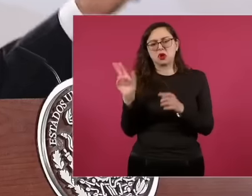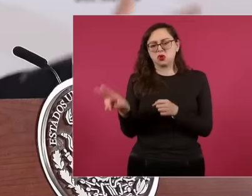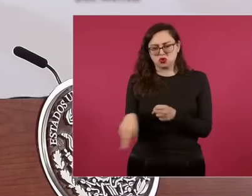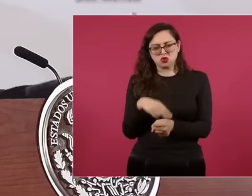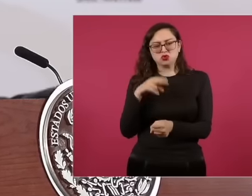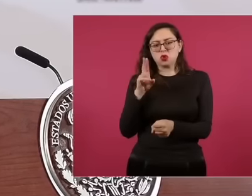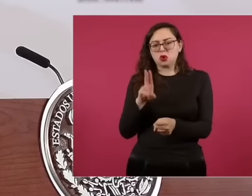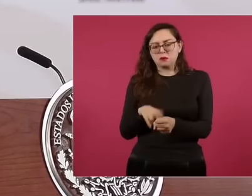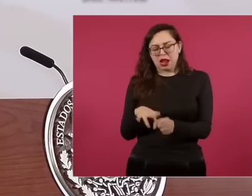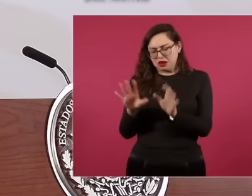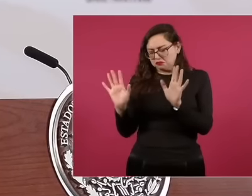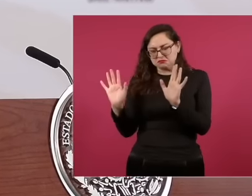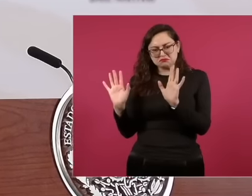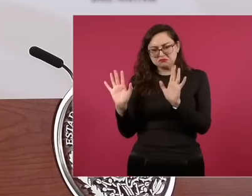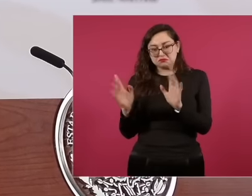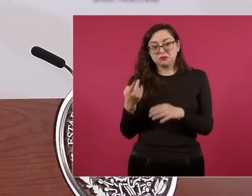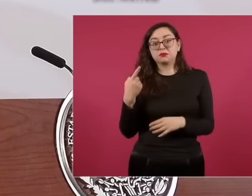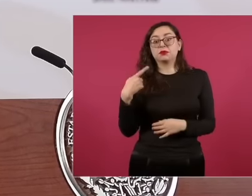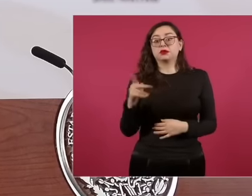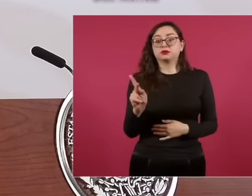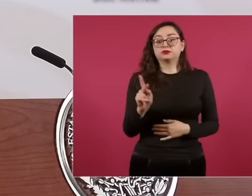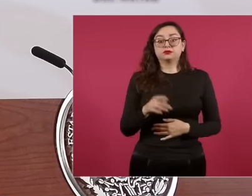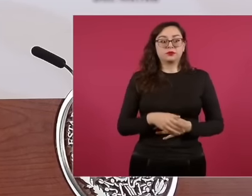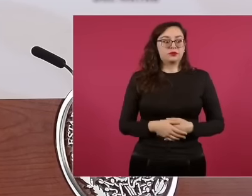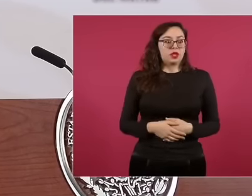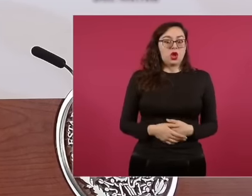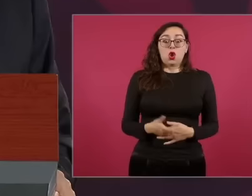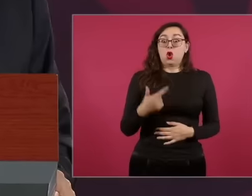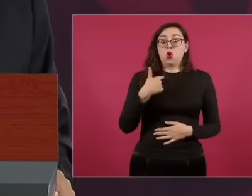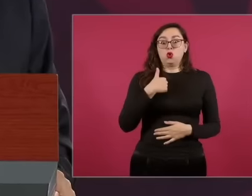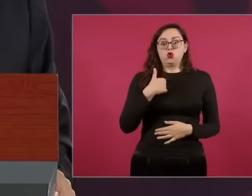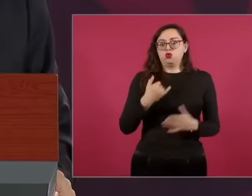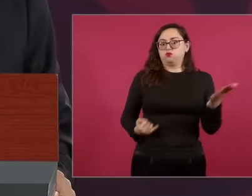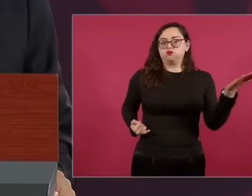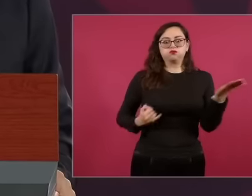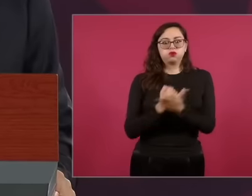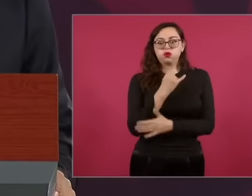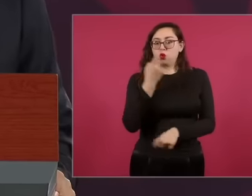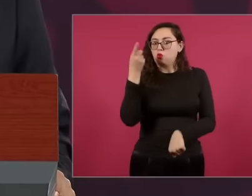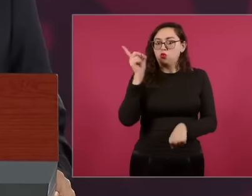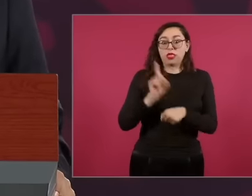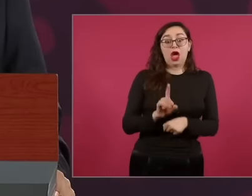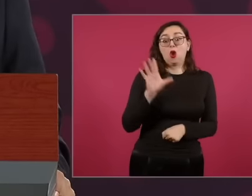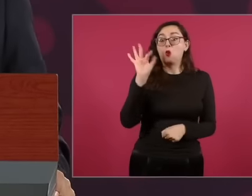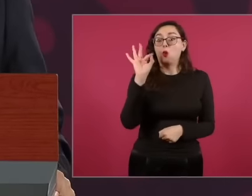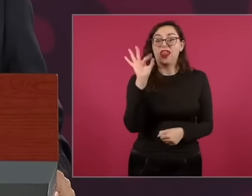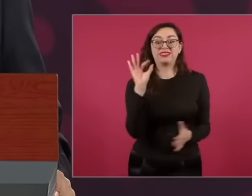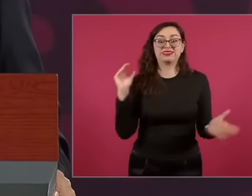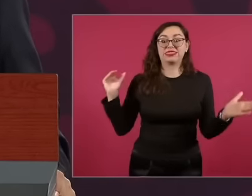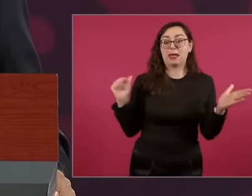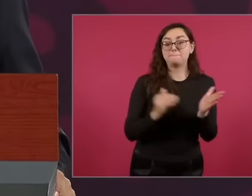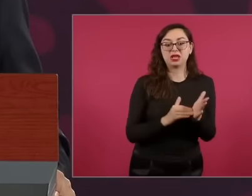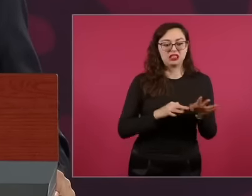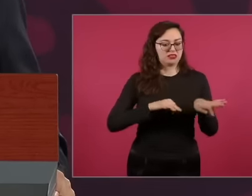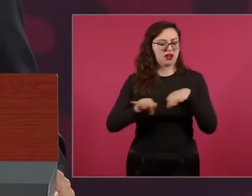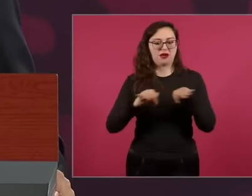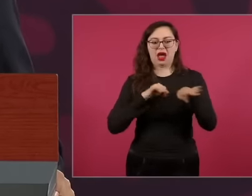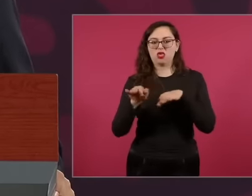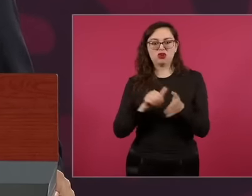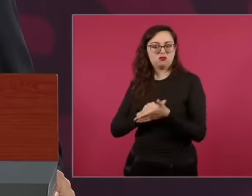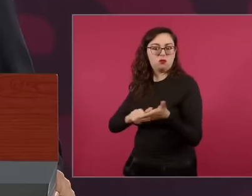examples, we don't fire 40,000 workers in the electrical industry like this